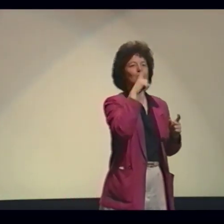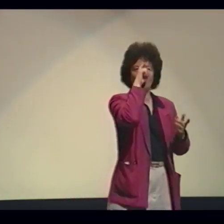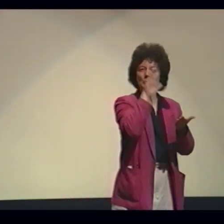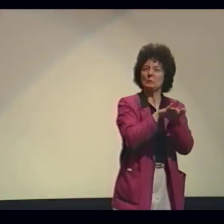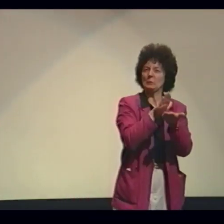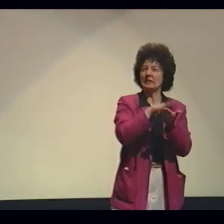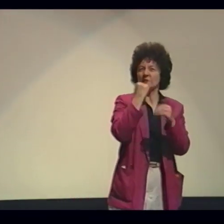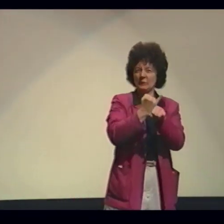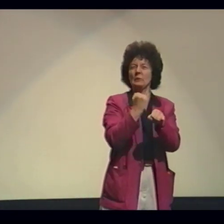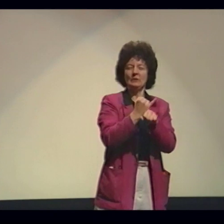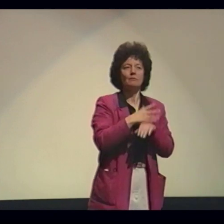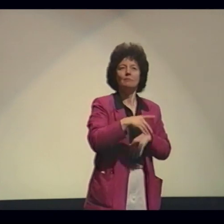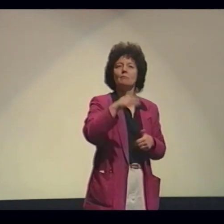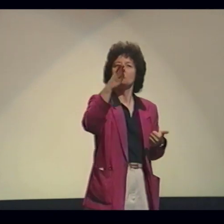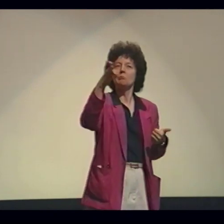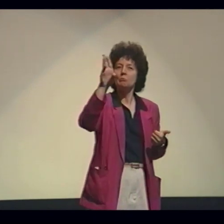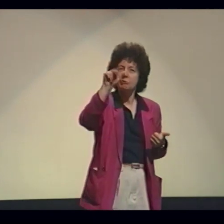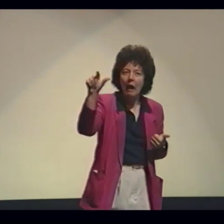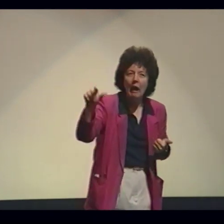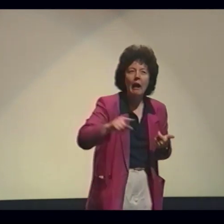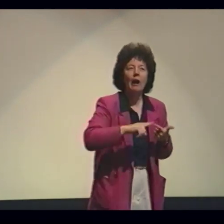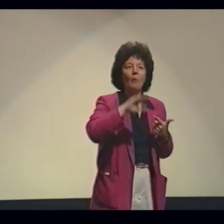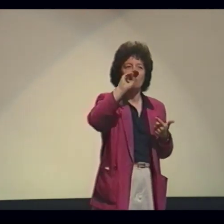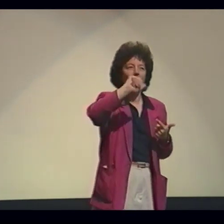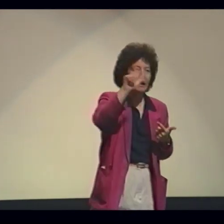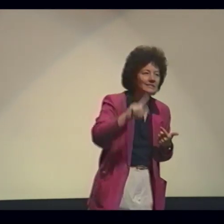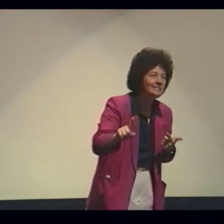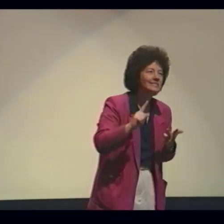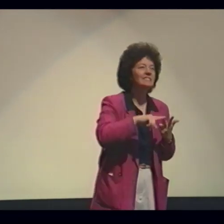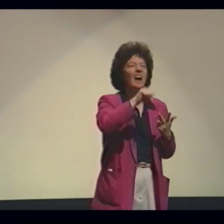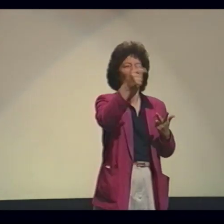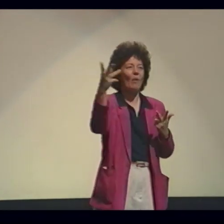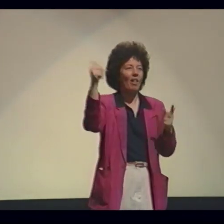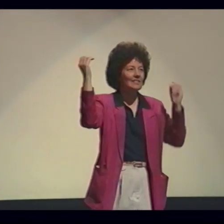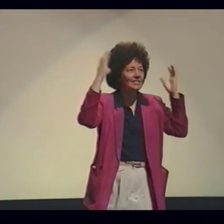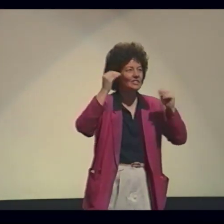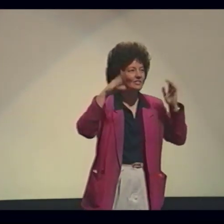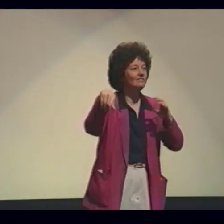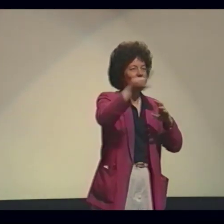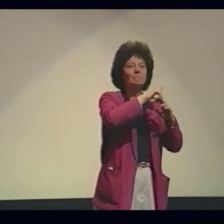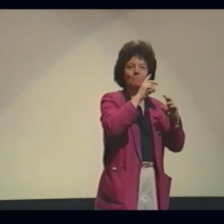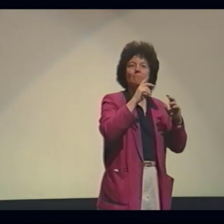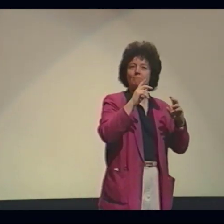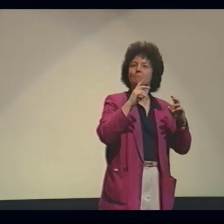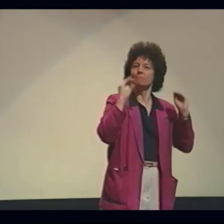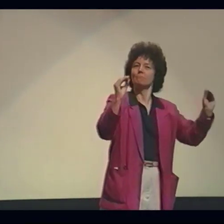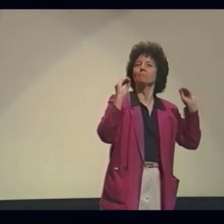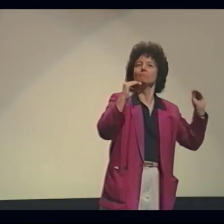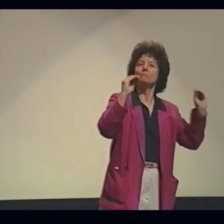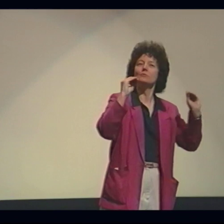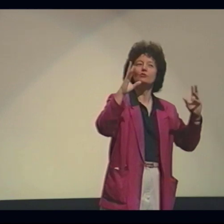The summer when I was 14 or so, I took a summer program taught by Bragg and Malz, and some other deaf performers.